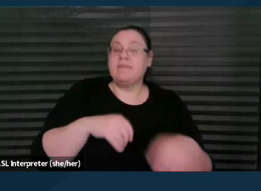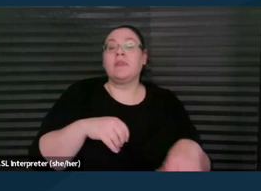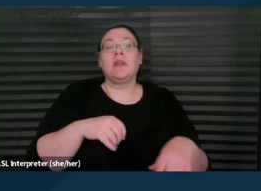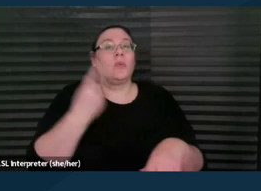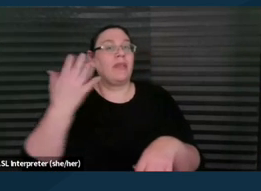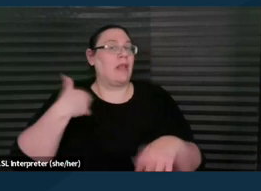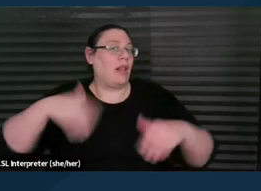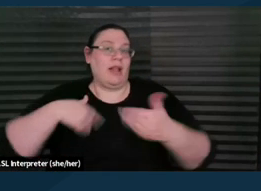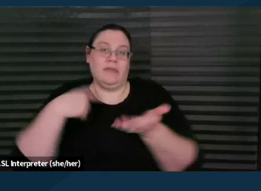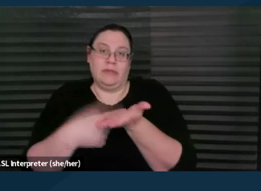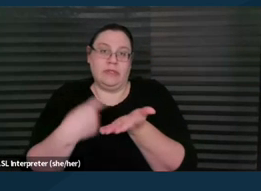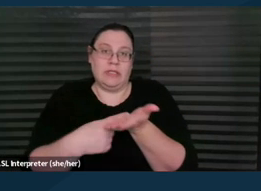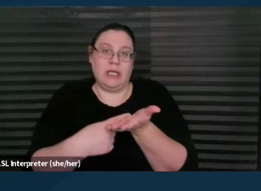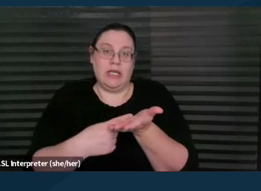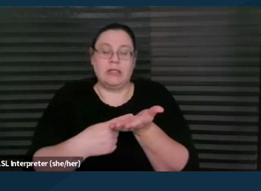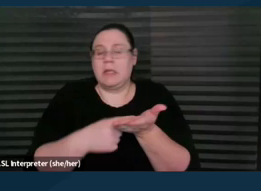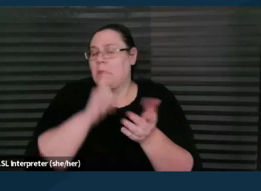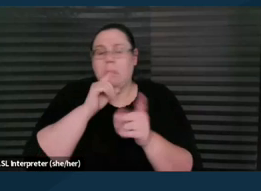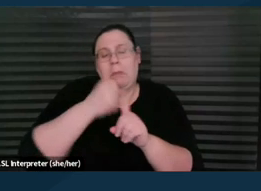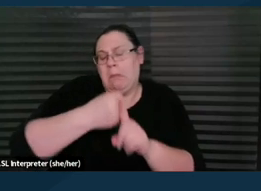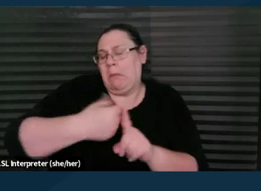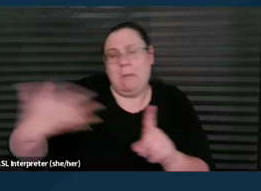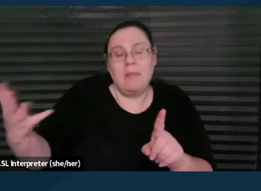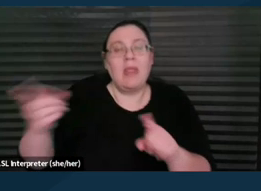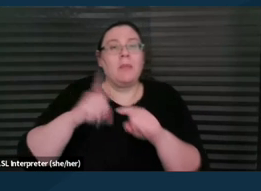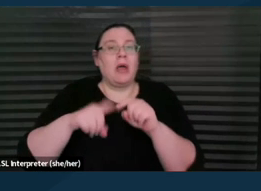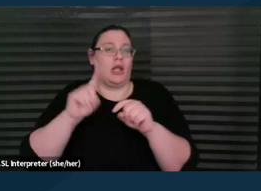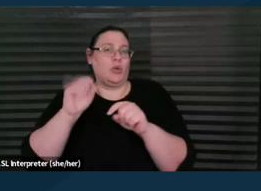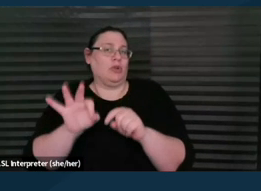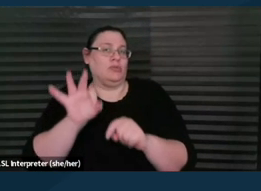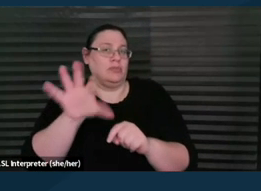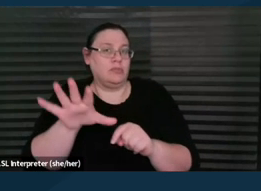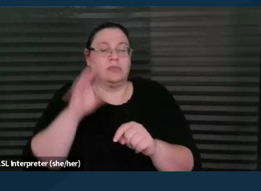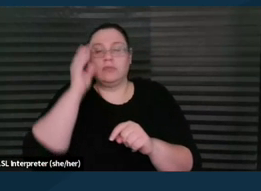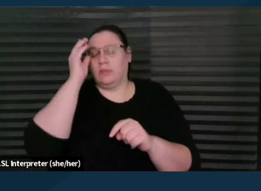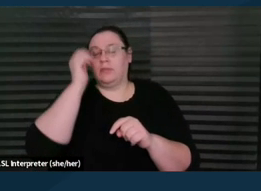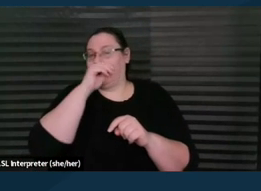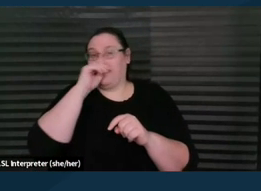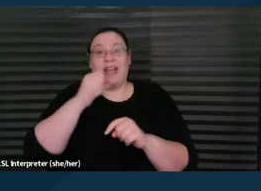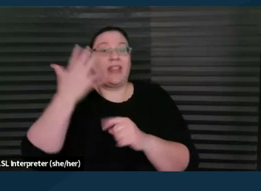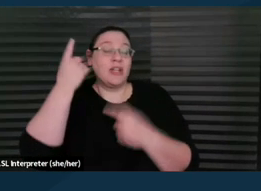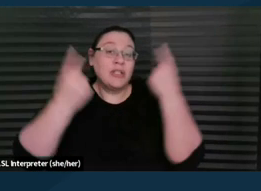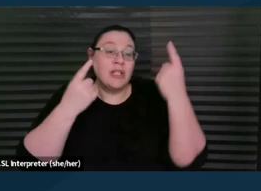and I, and we don't need to go into any depth about is that another consideration when you're supporting families